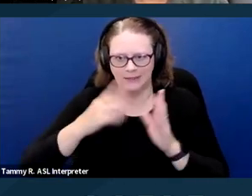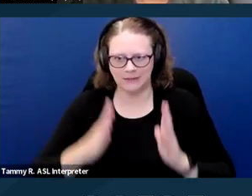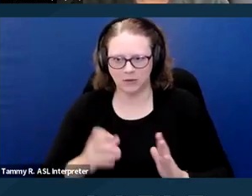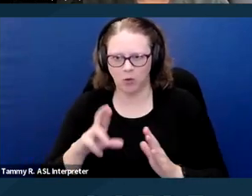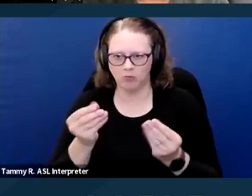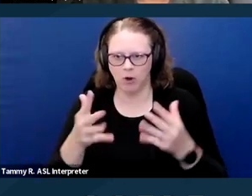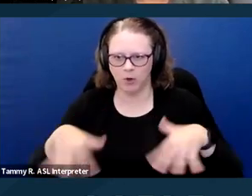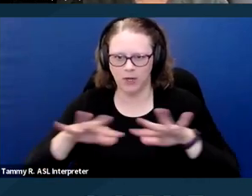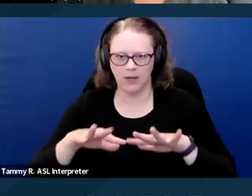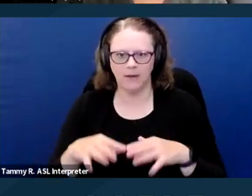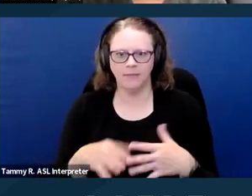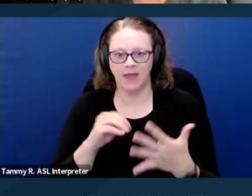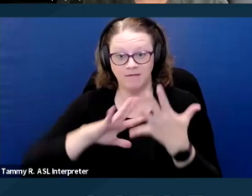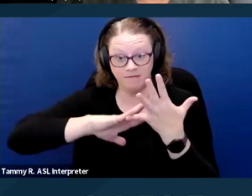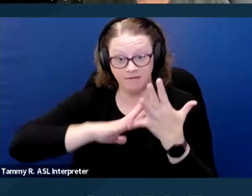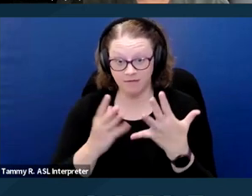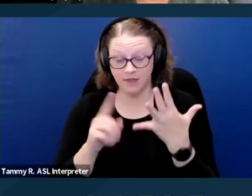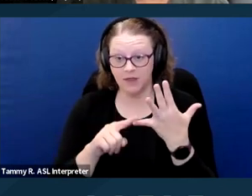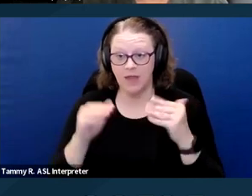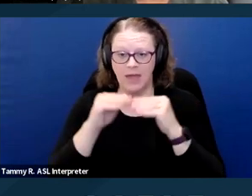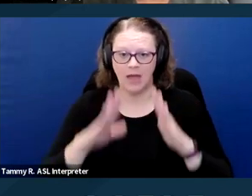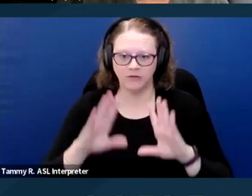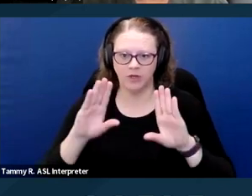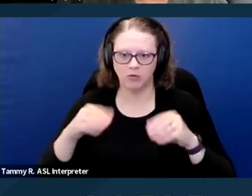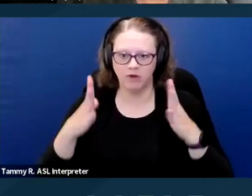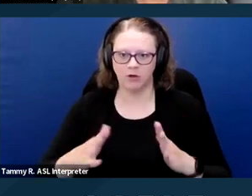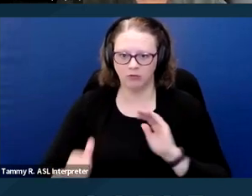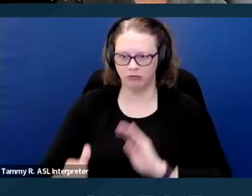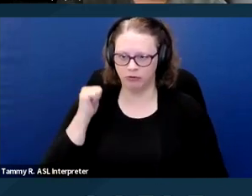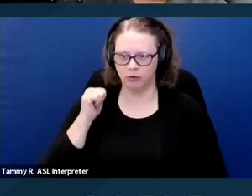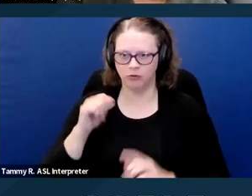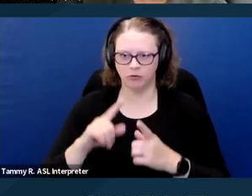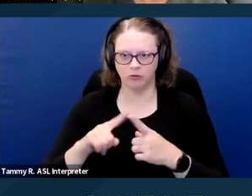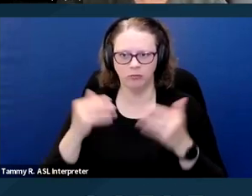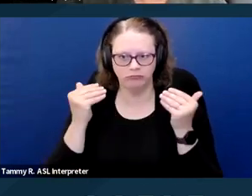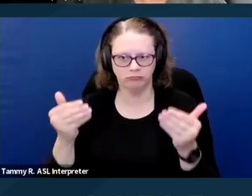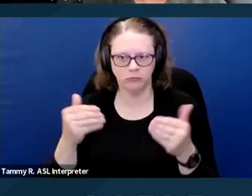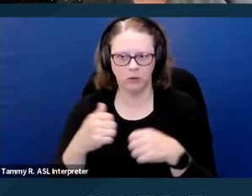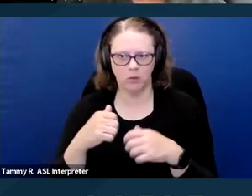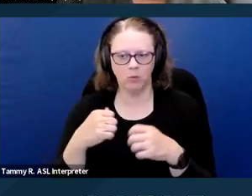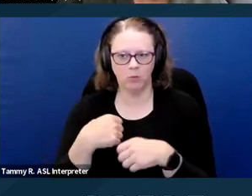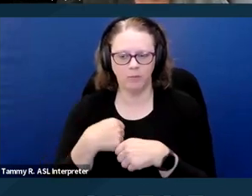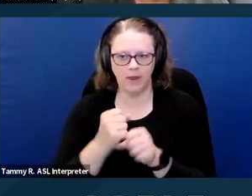And then lastly, that the housing provider has refused to make the requested accommodation. Next slide please.